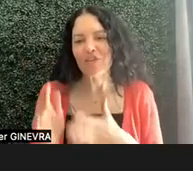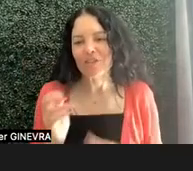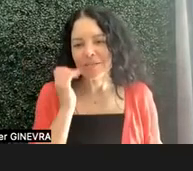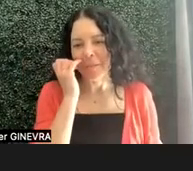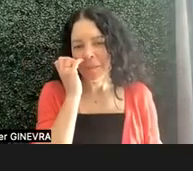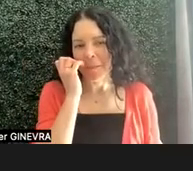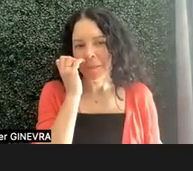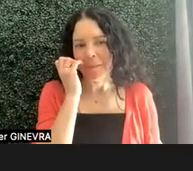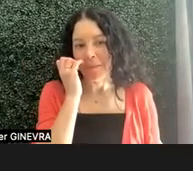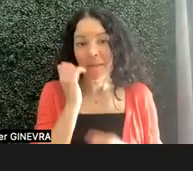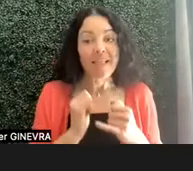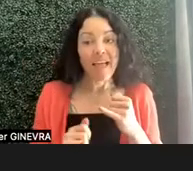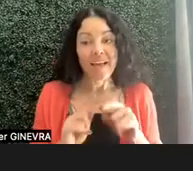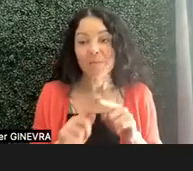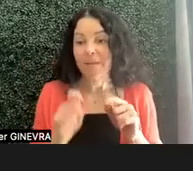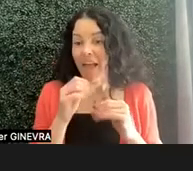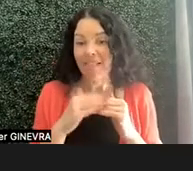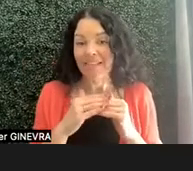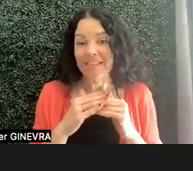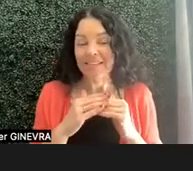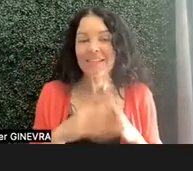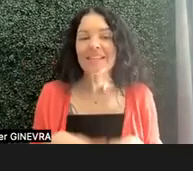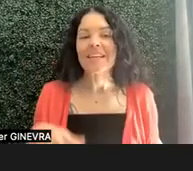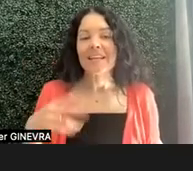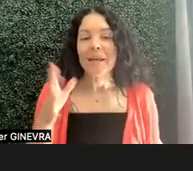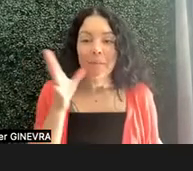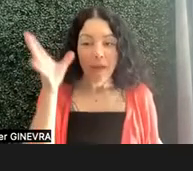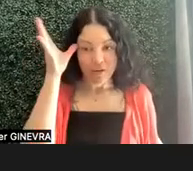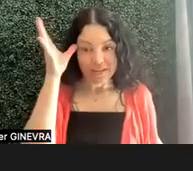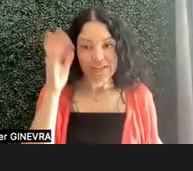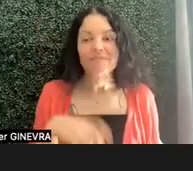And last but not least, the parents. We bridge that gap.